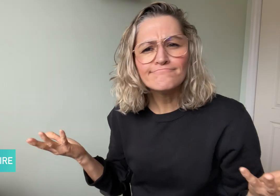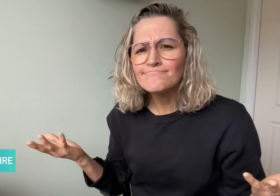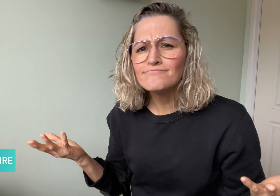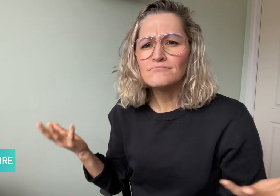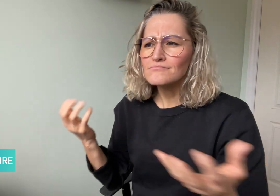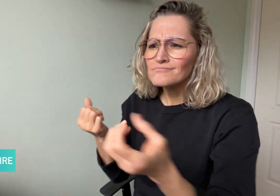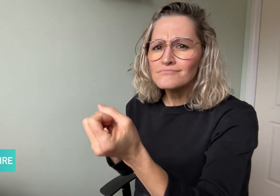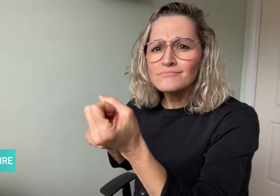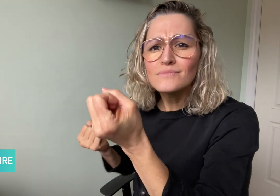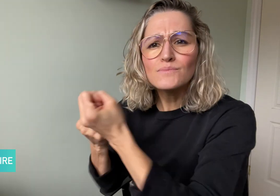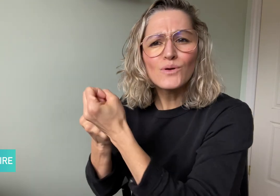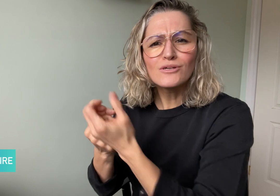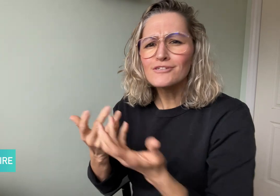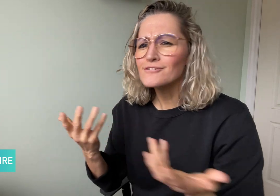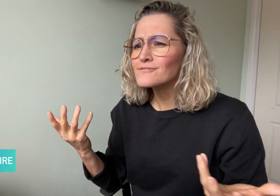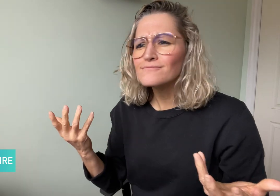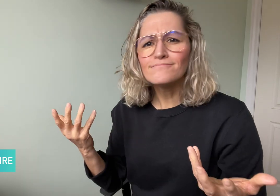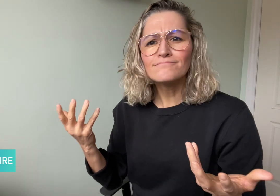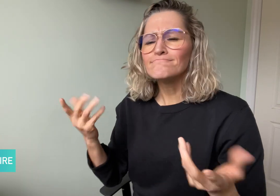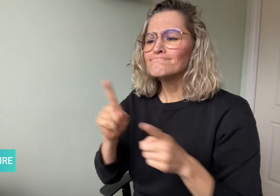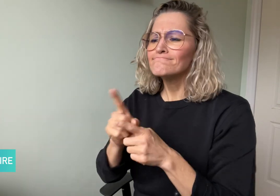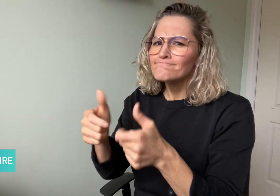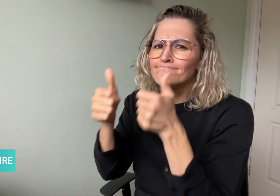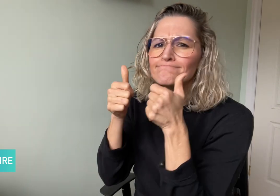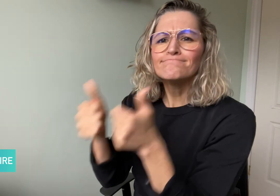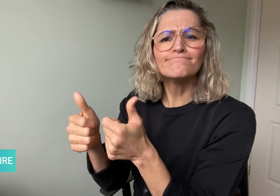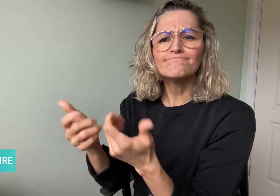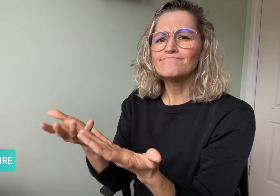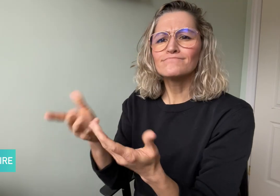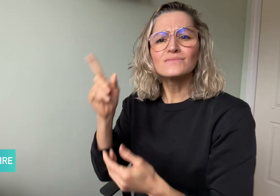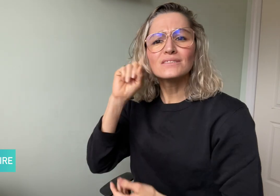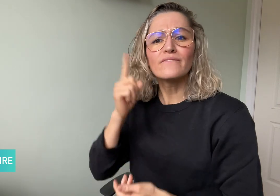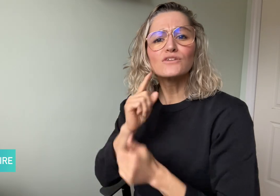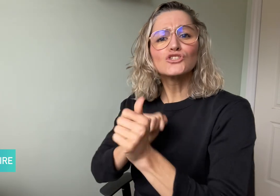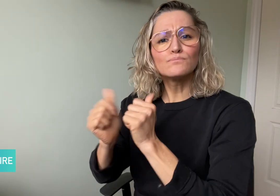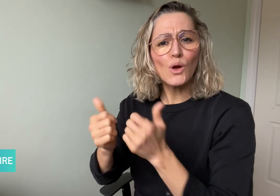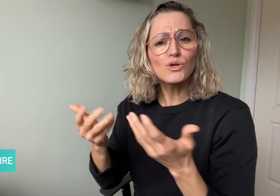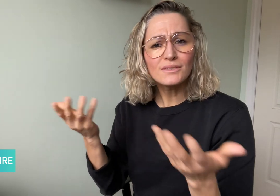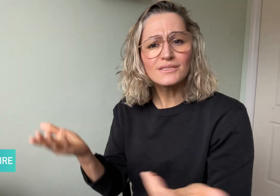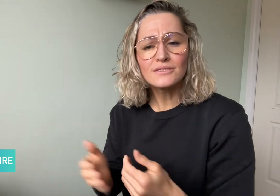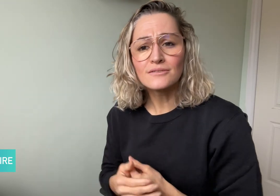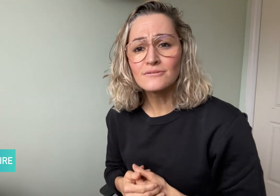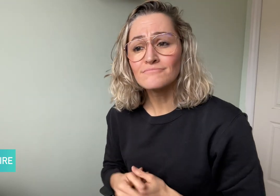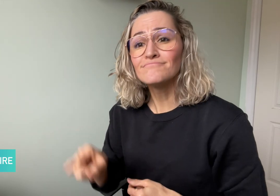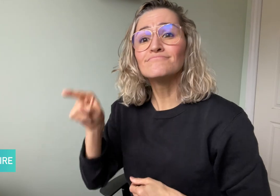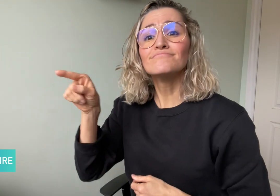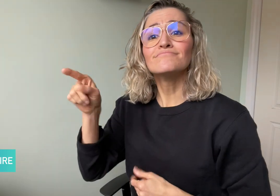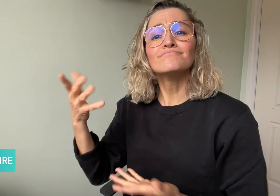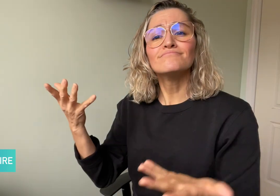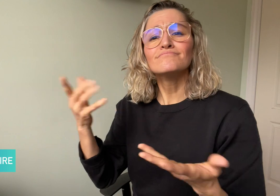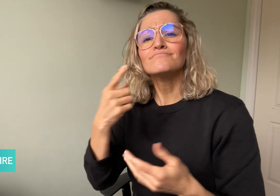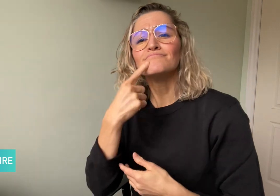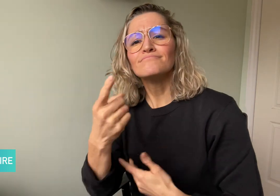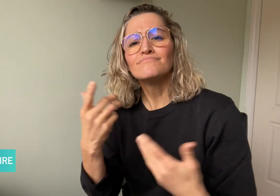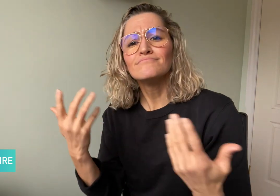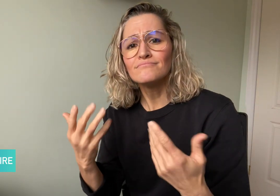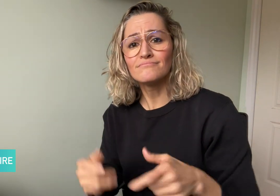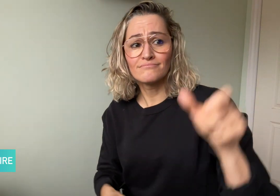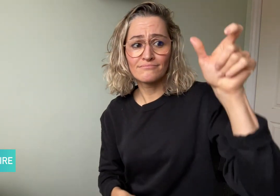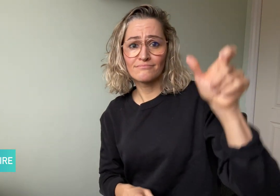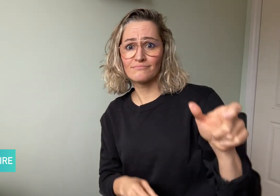support for Deaf sports. They wrote that Sara-Elise Ruokonen,